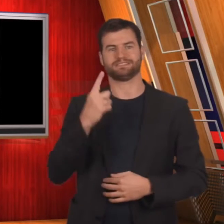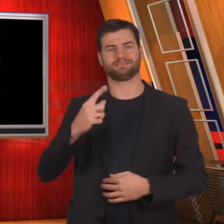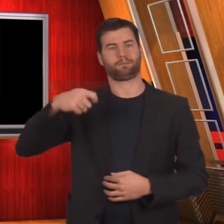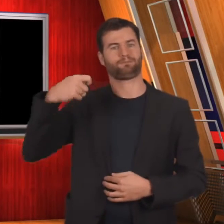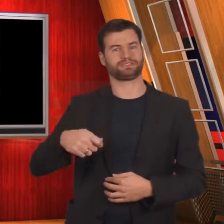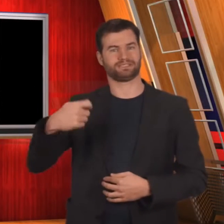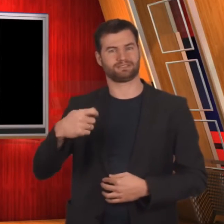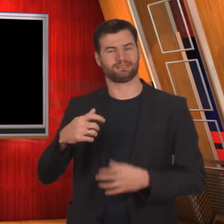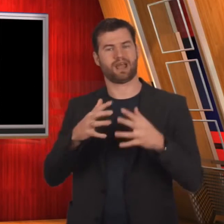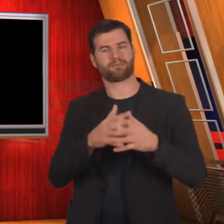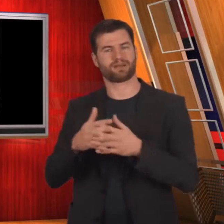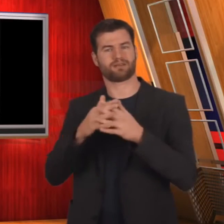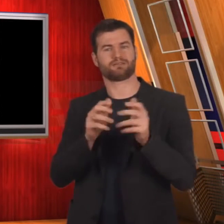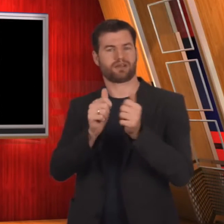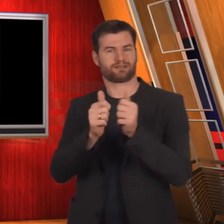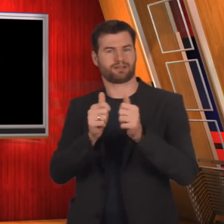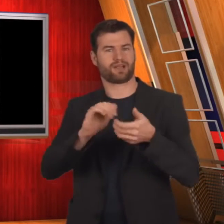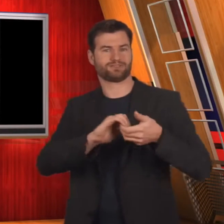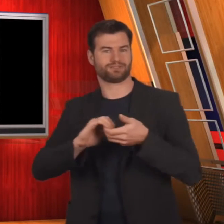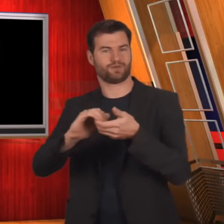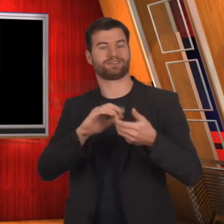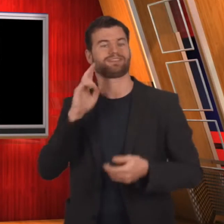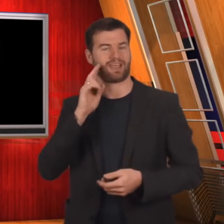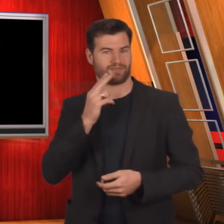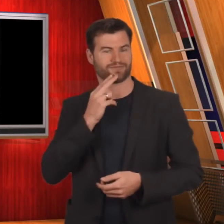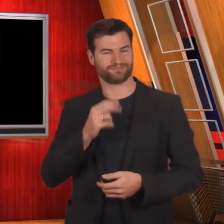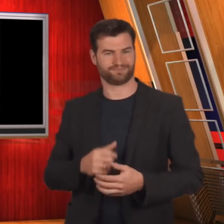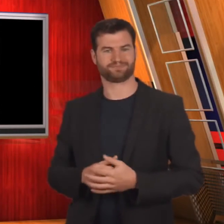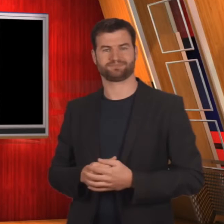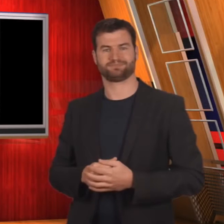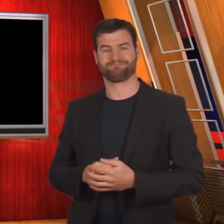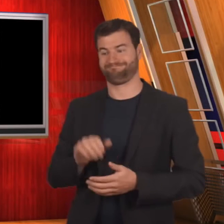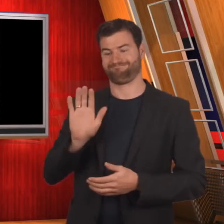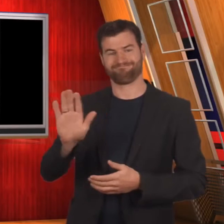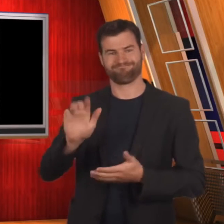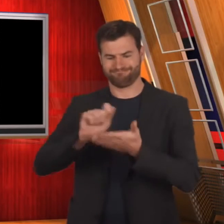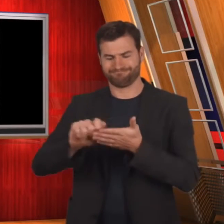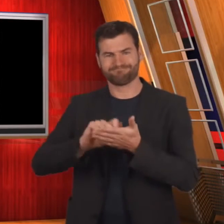first president of AAAD.